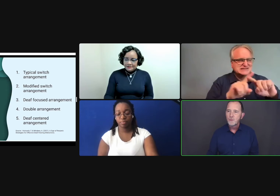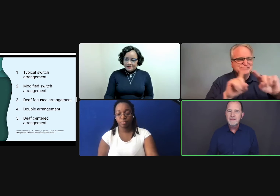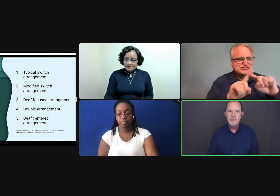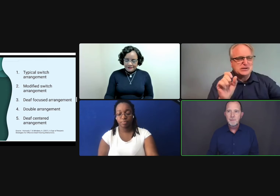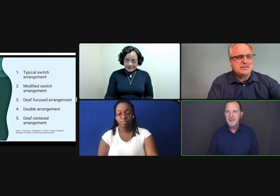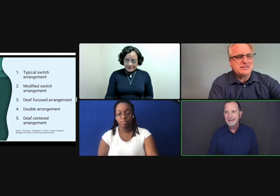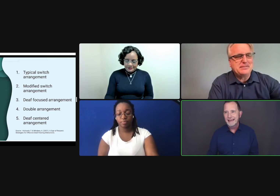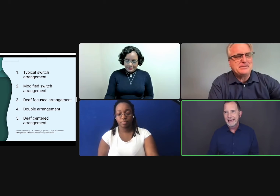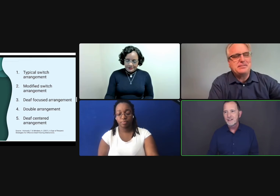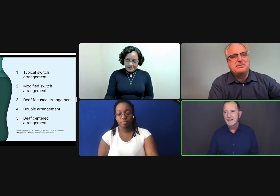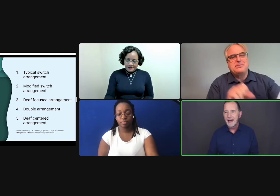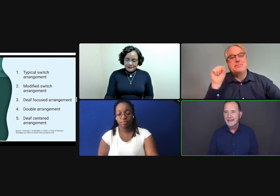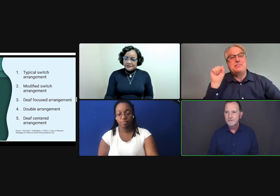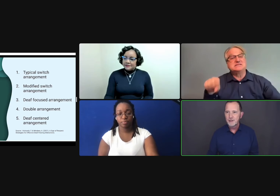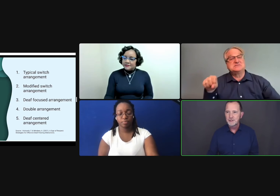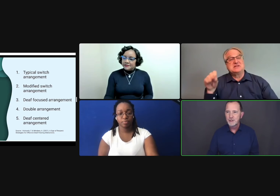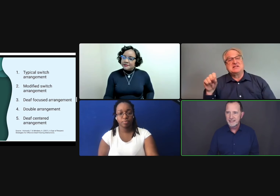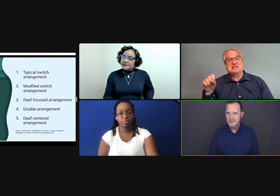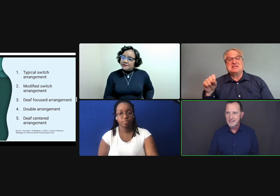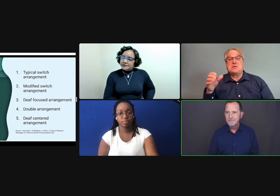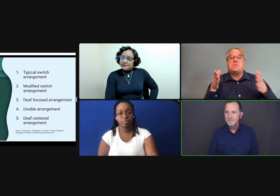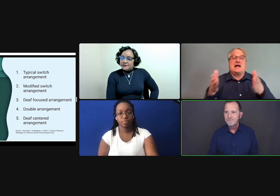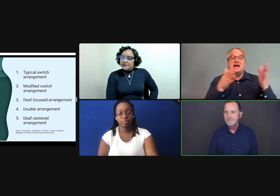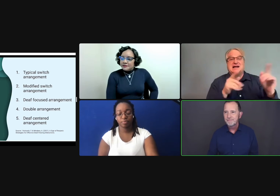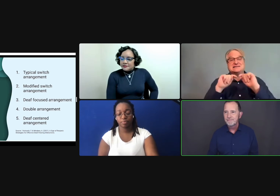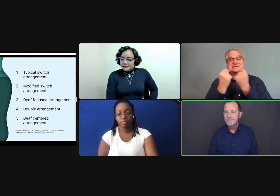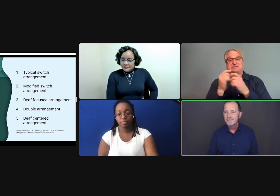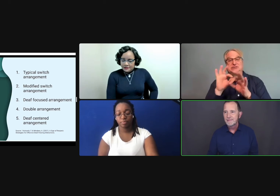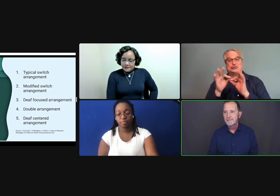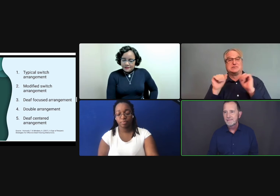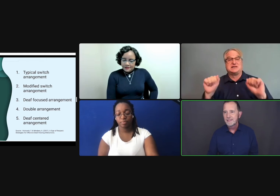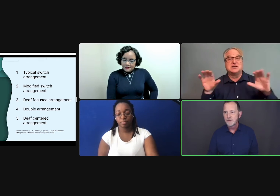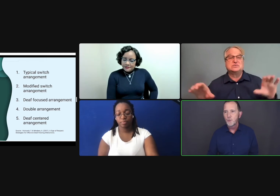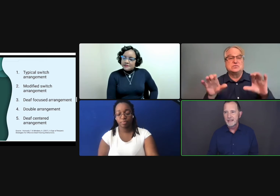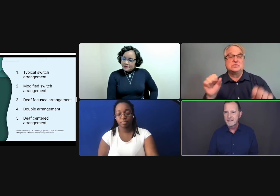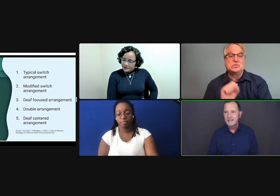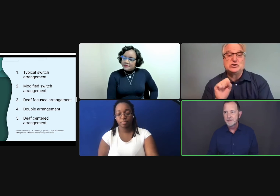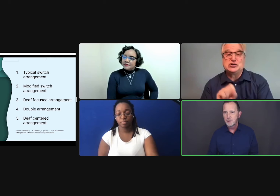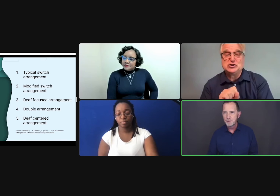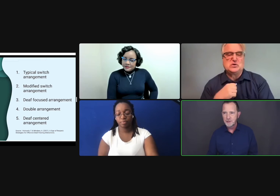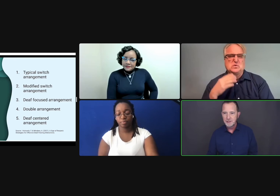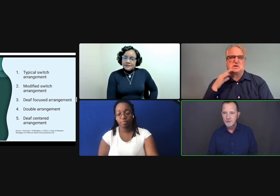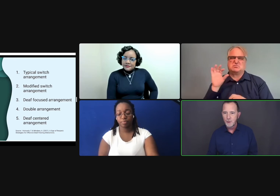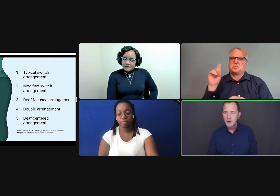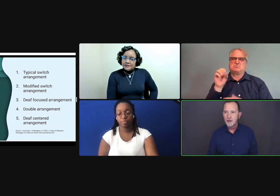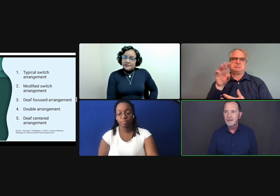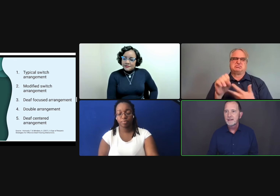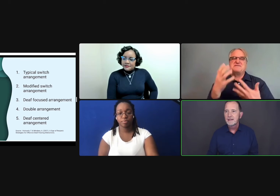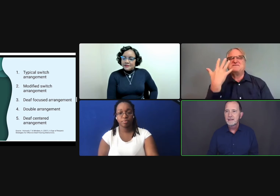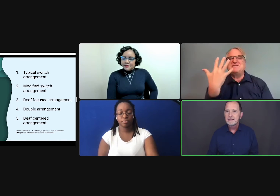We've come up with, I think, eight or nine different alternatives, different ways the team interpreters could do their work.